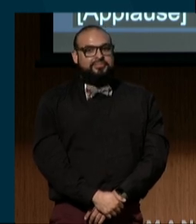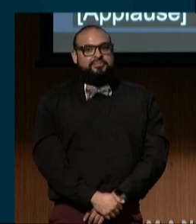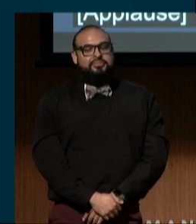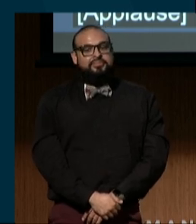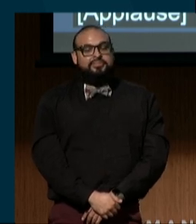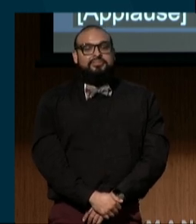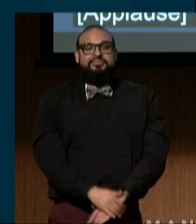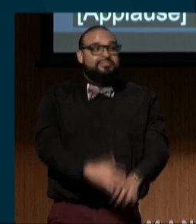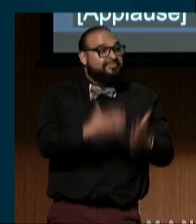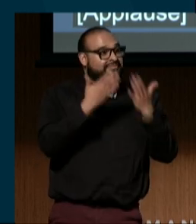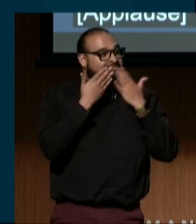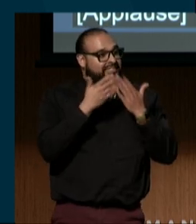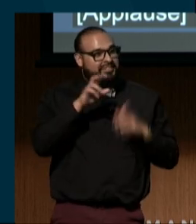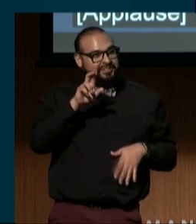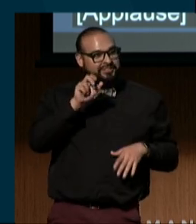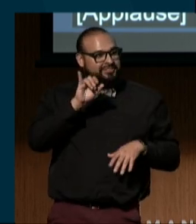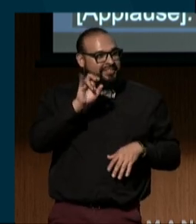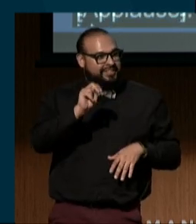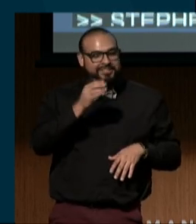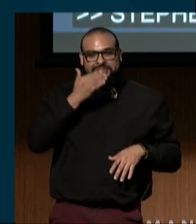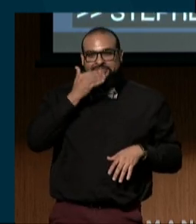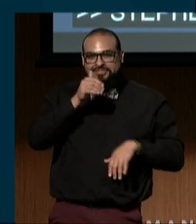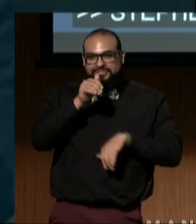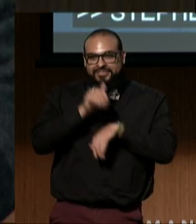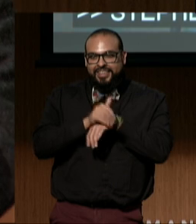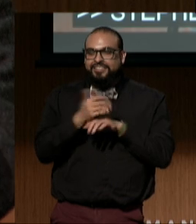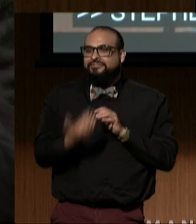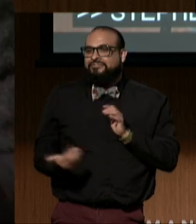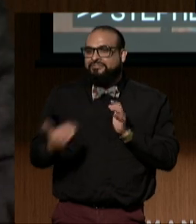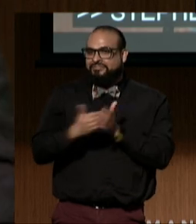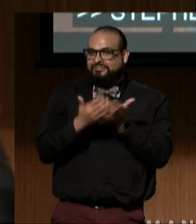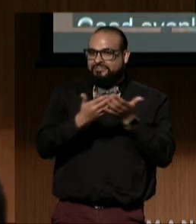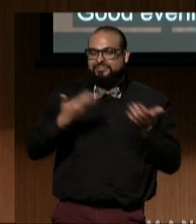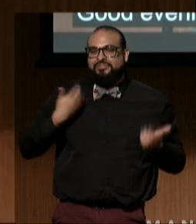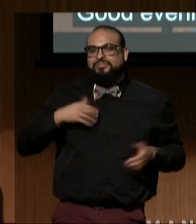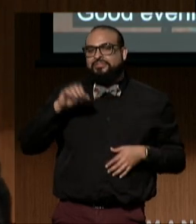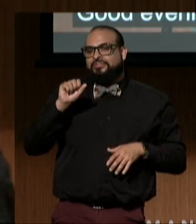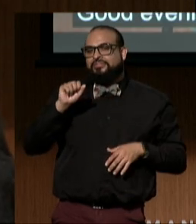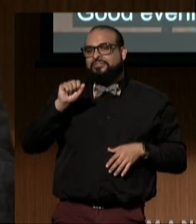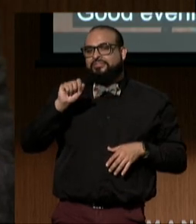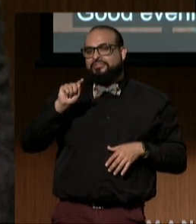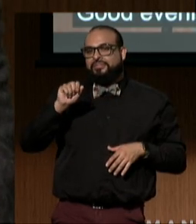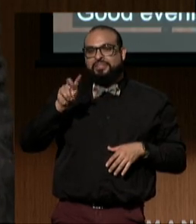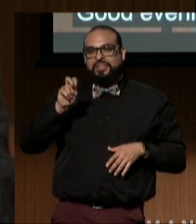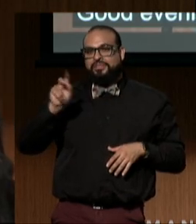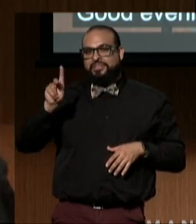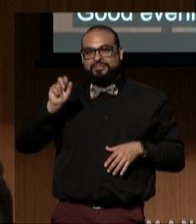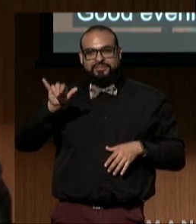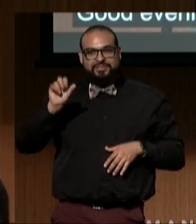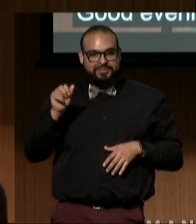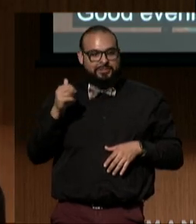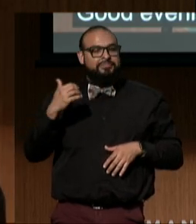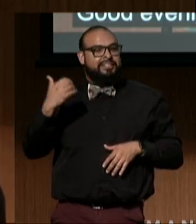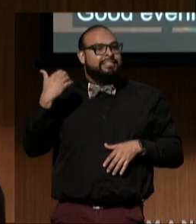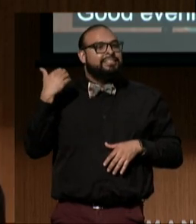Thank you, Rain. Good evening again, everyone, I'm Steve Kaye, Chair of the DREDF Board of Directors